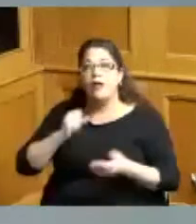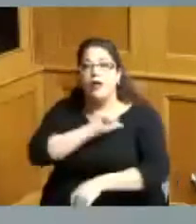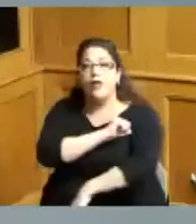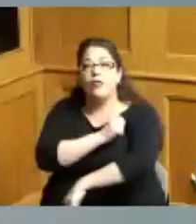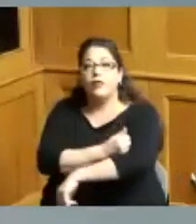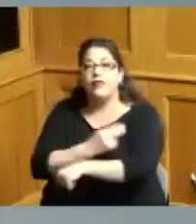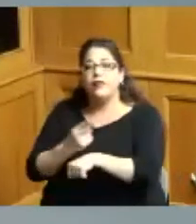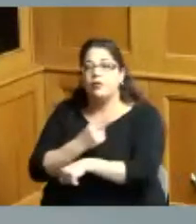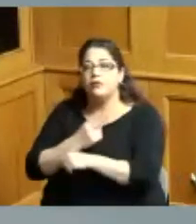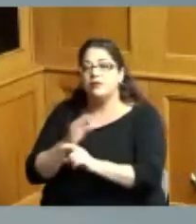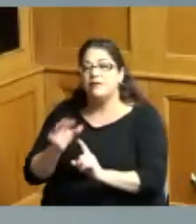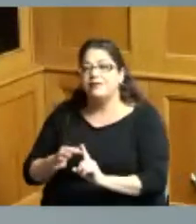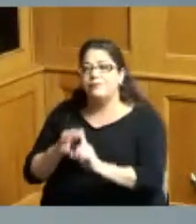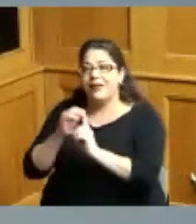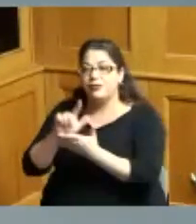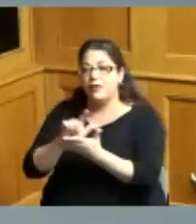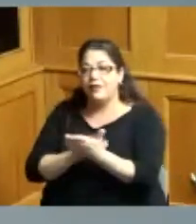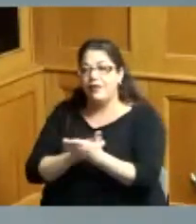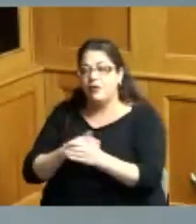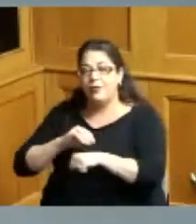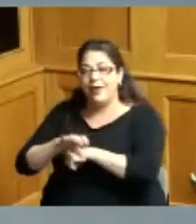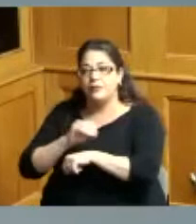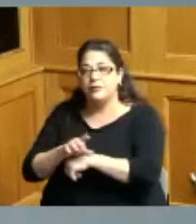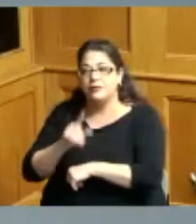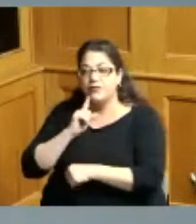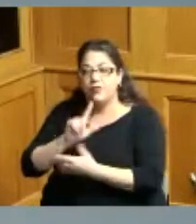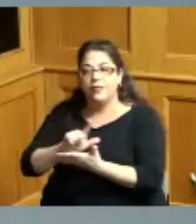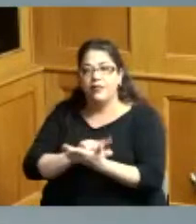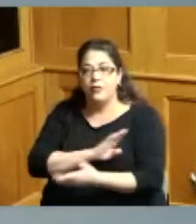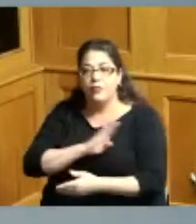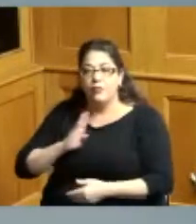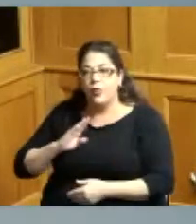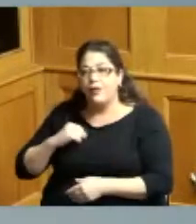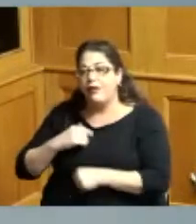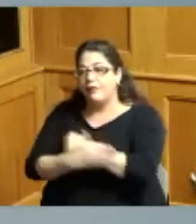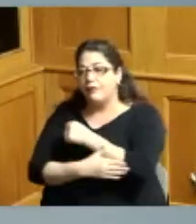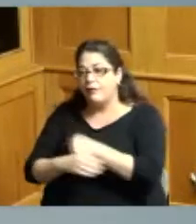of special counsel to provide legal services to the Board and county employees this relates to